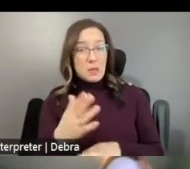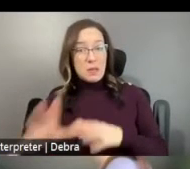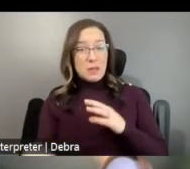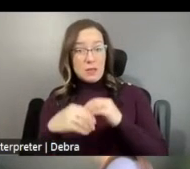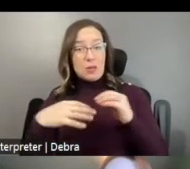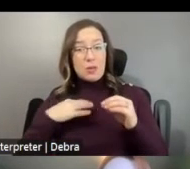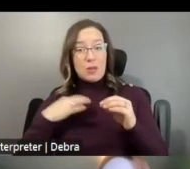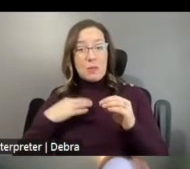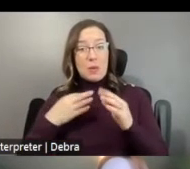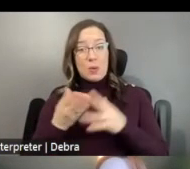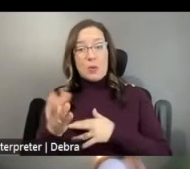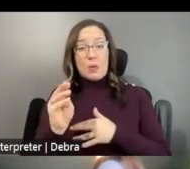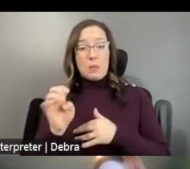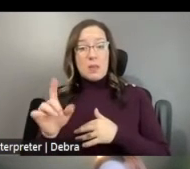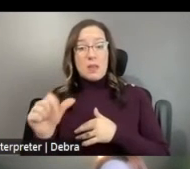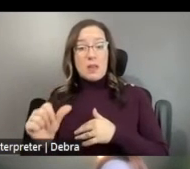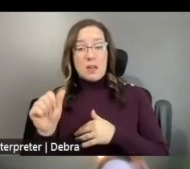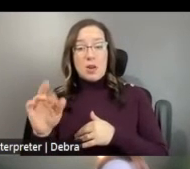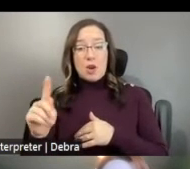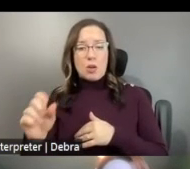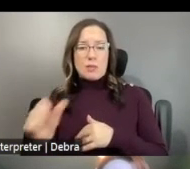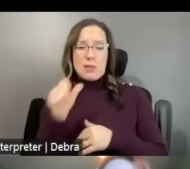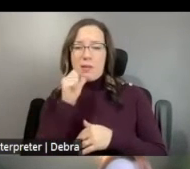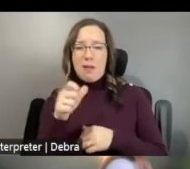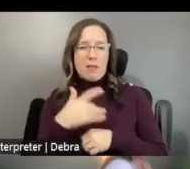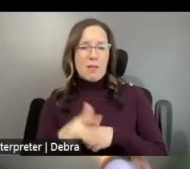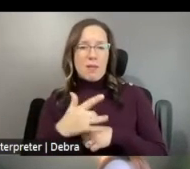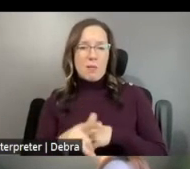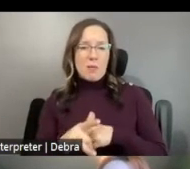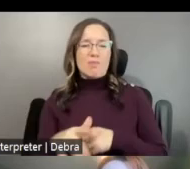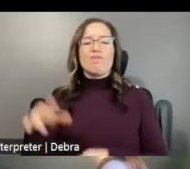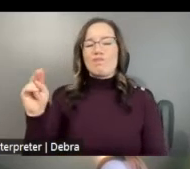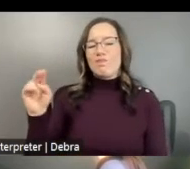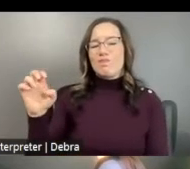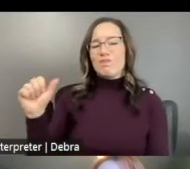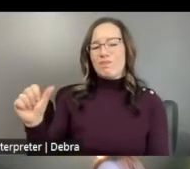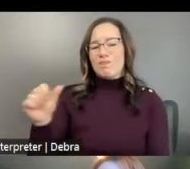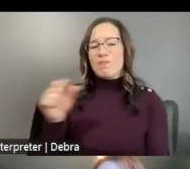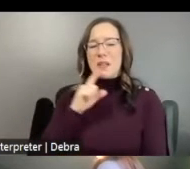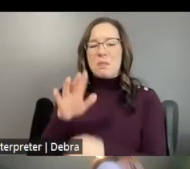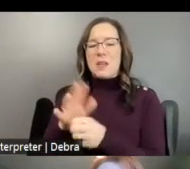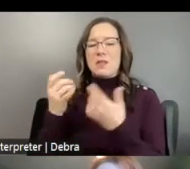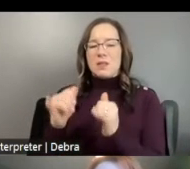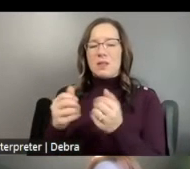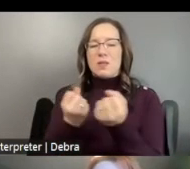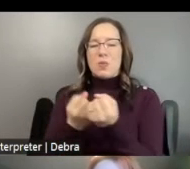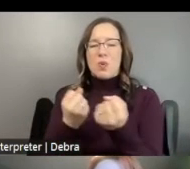THROUGH MEDIA ARTS IS NO LONGER OFFERED THE NEA REMAINS COMMITTED TO SUPPORTING EXISTING AND